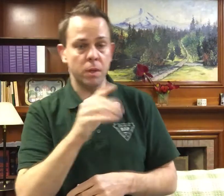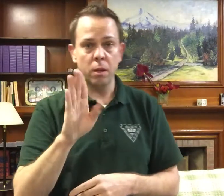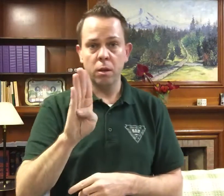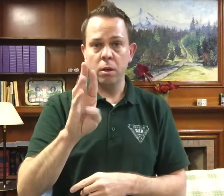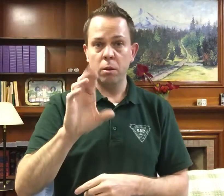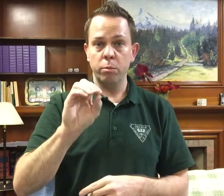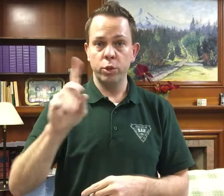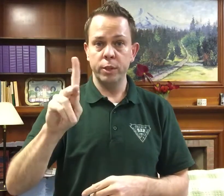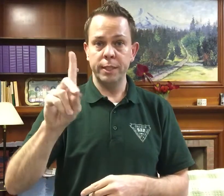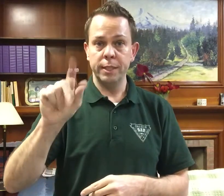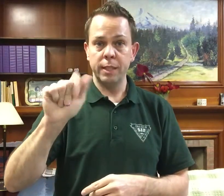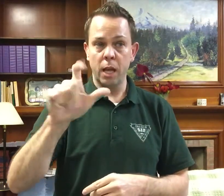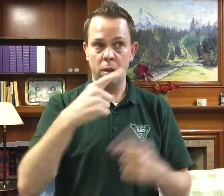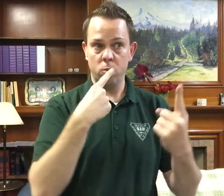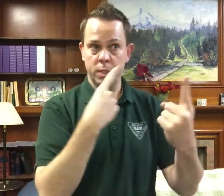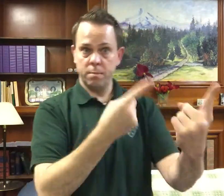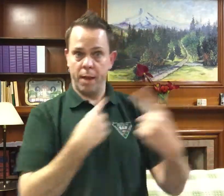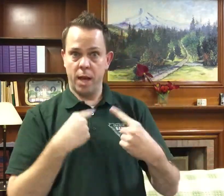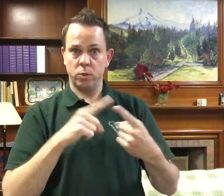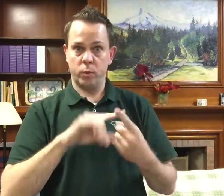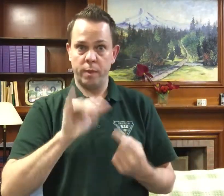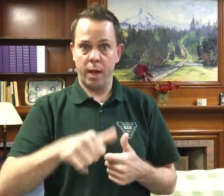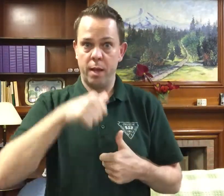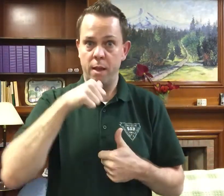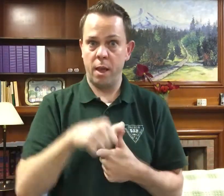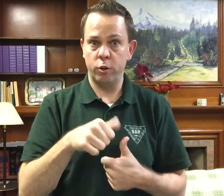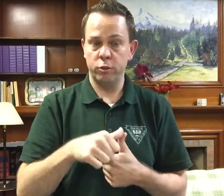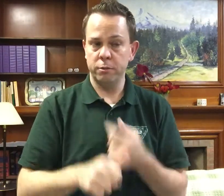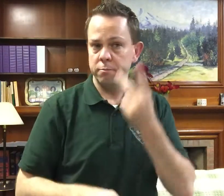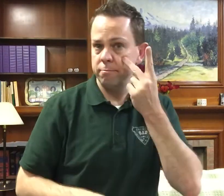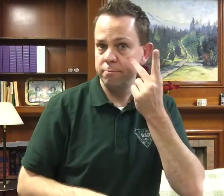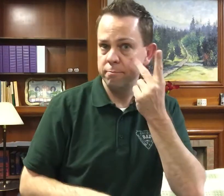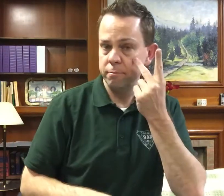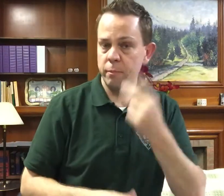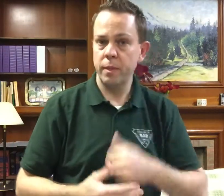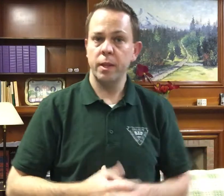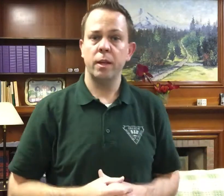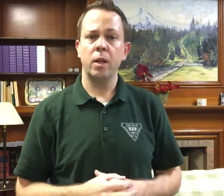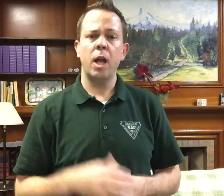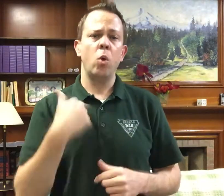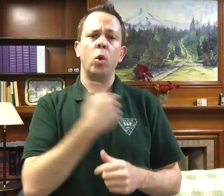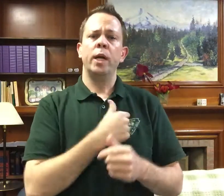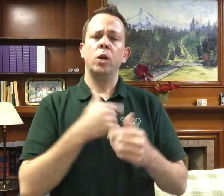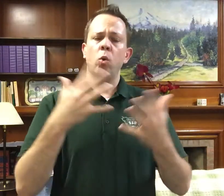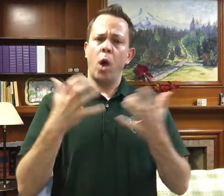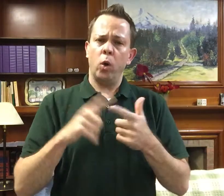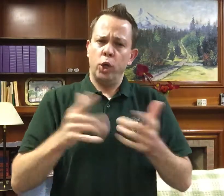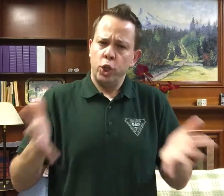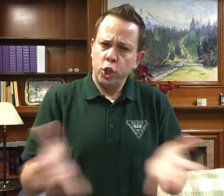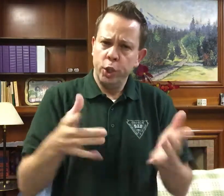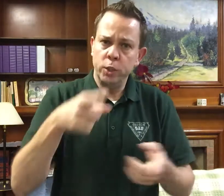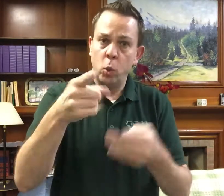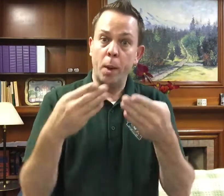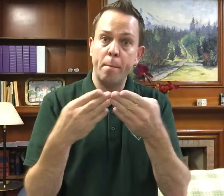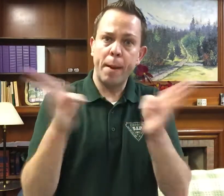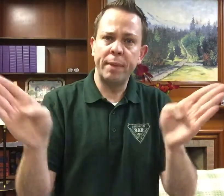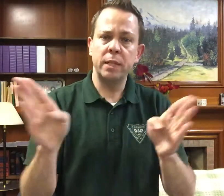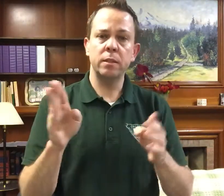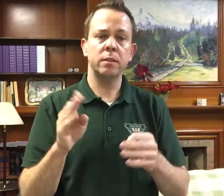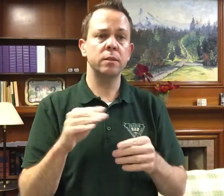and see if Brookdale will respond to our letter or not. We want to encourage you, the public,